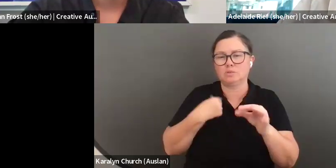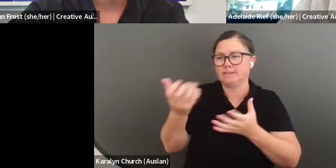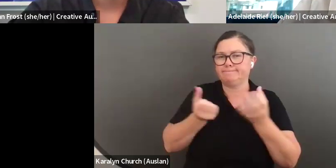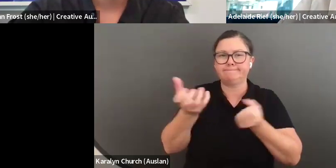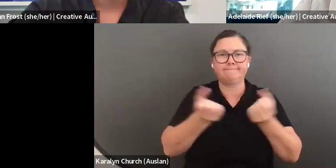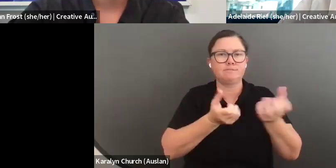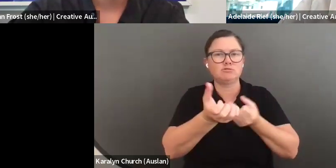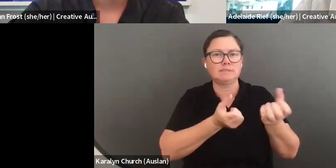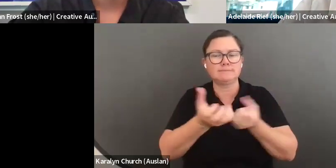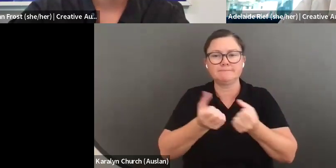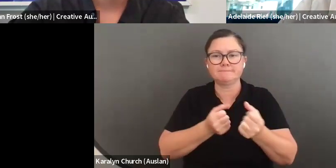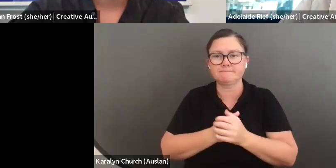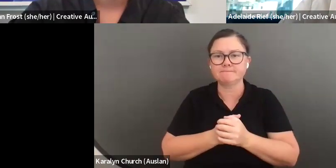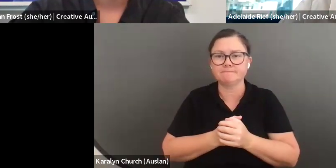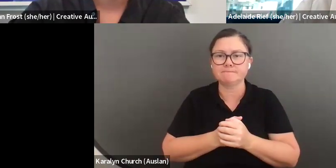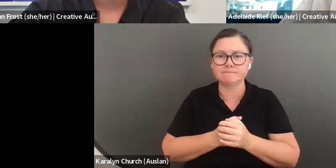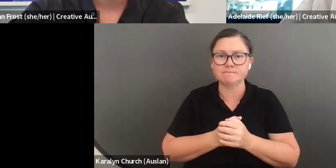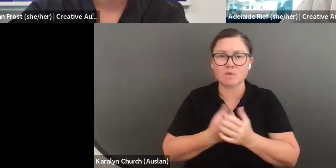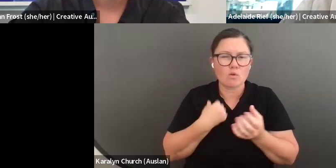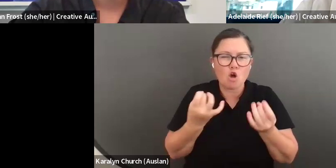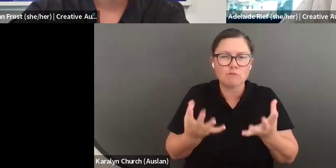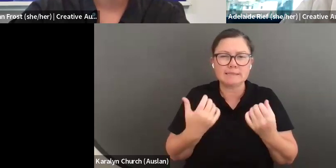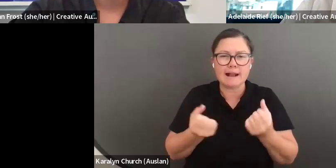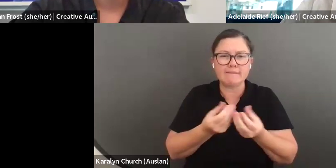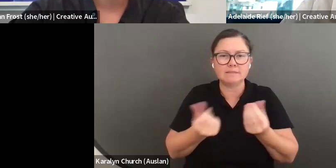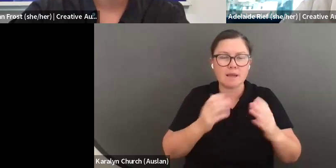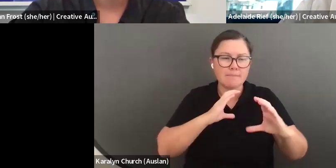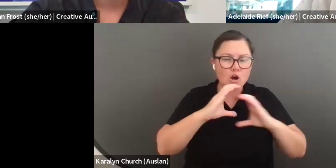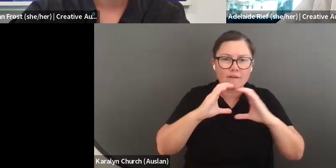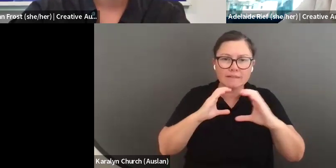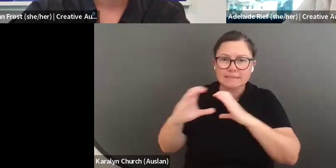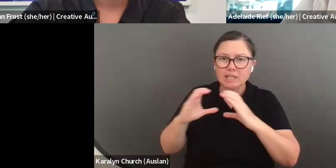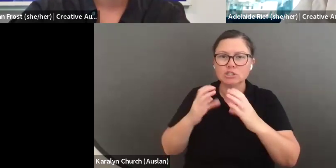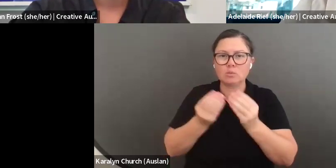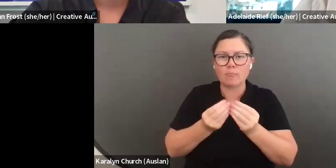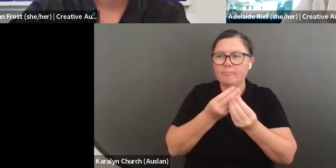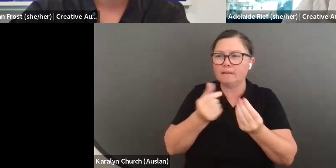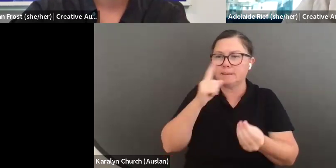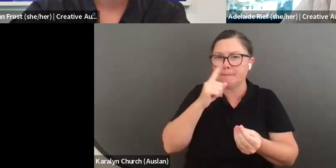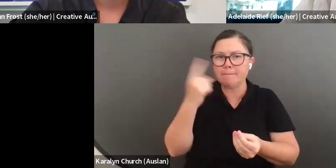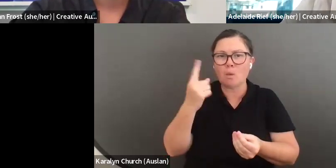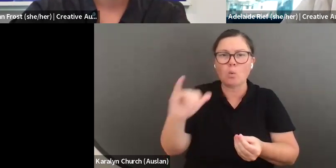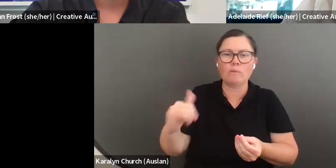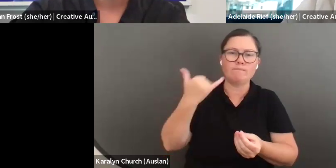few common questions we have had in the great conversations we have been having with people who have called to